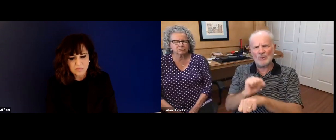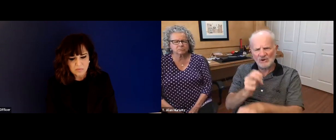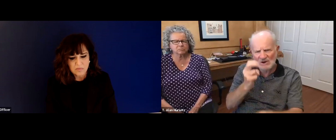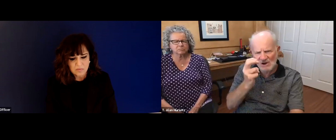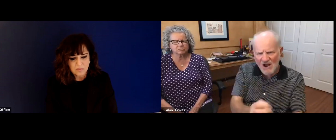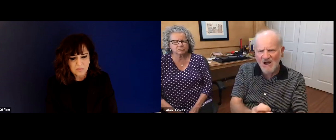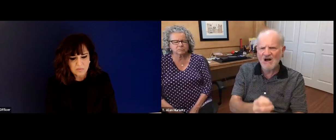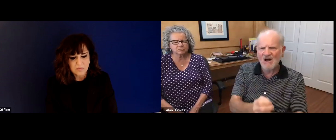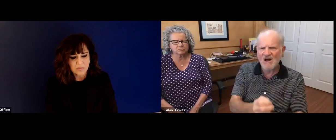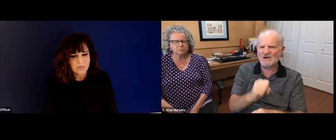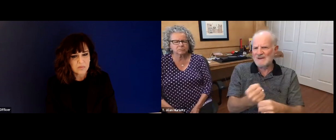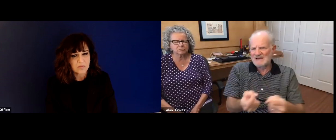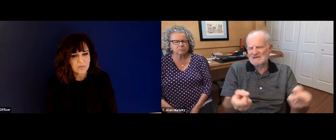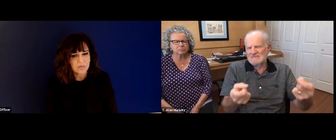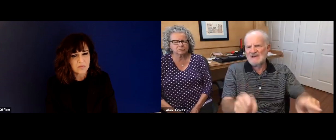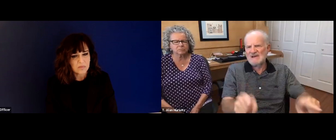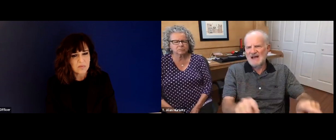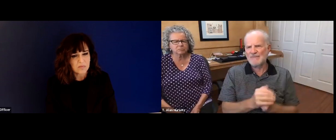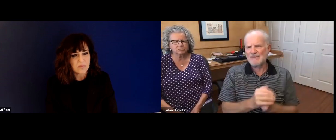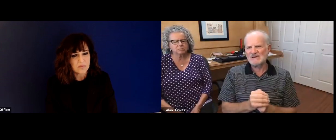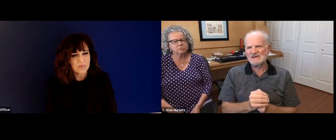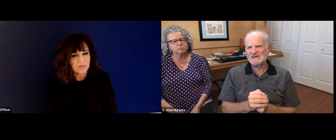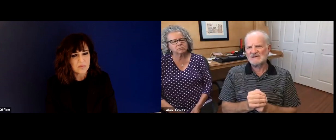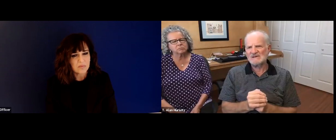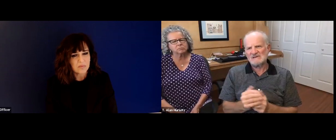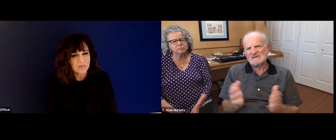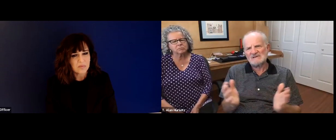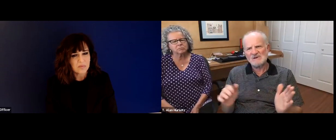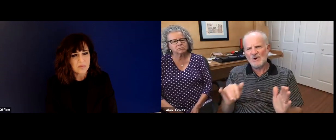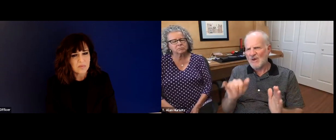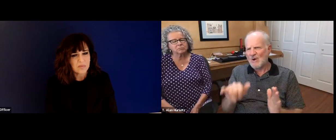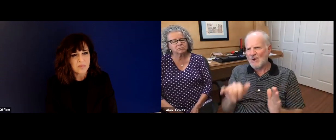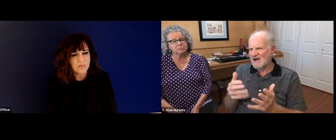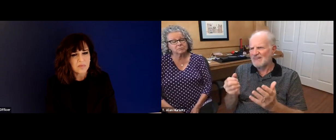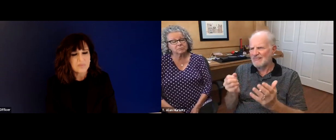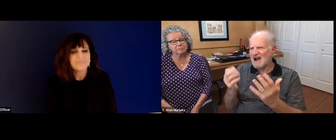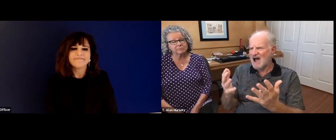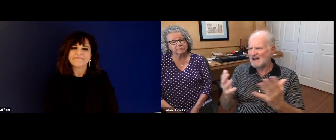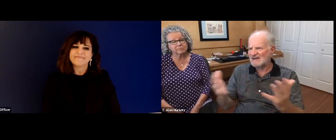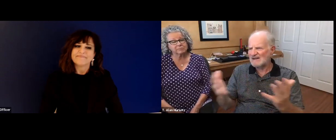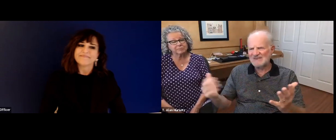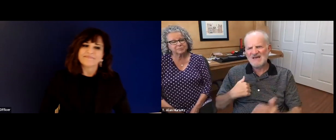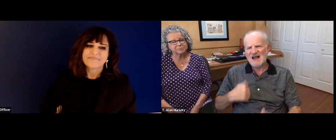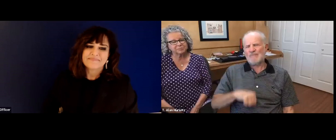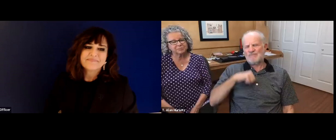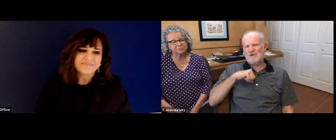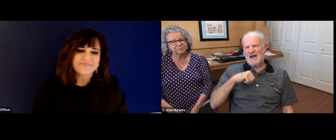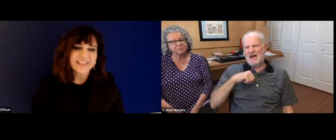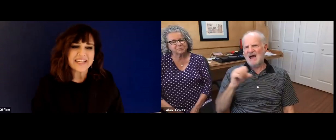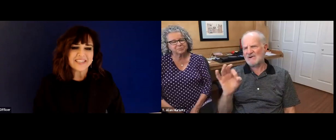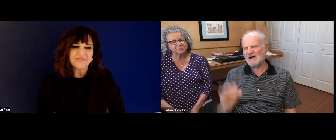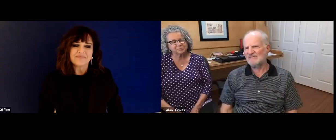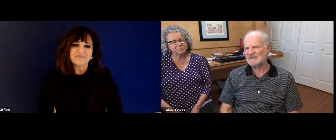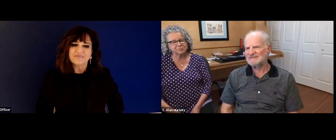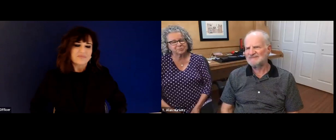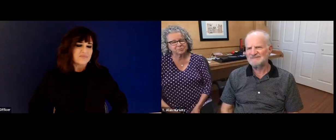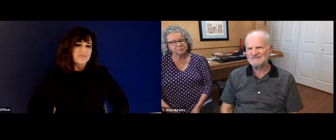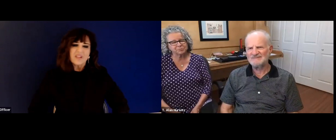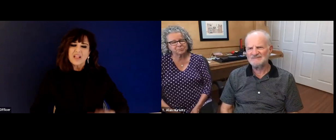of, of that move. But I do want to give appropriate credit to the faculty, the staff who worked so hard to make those